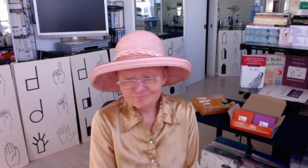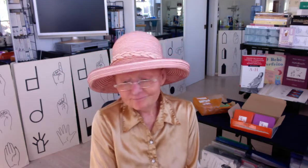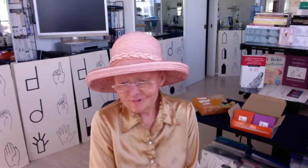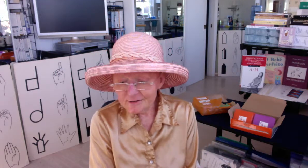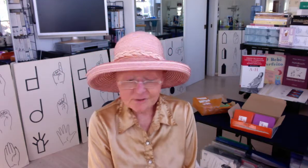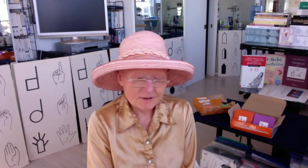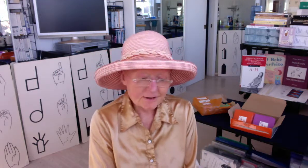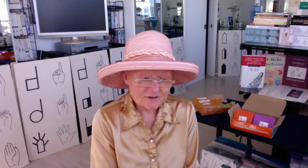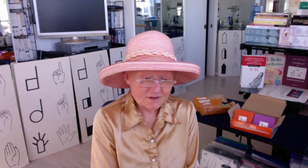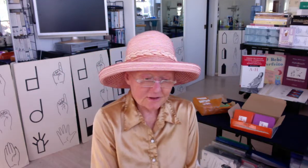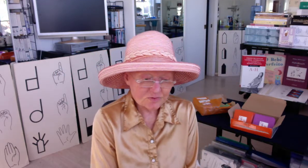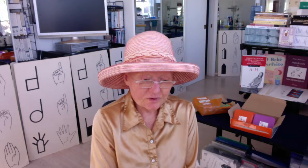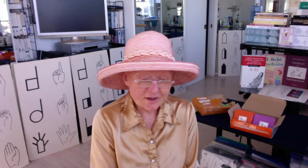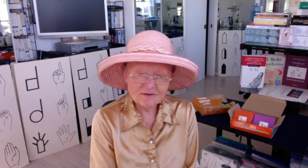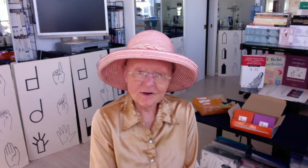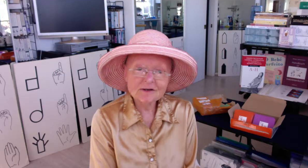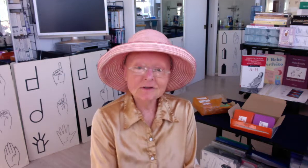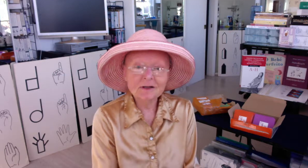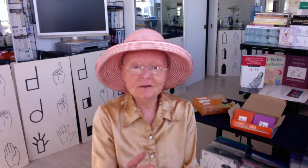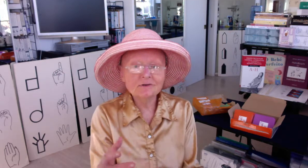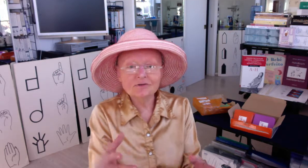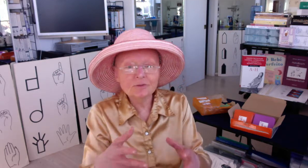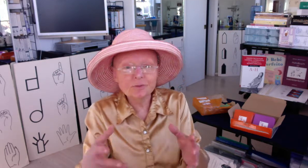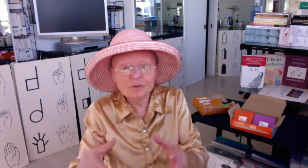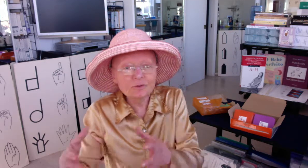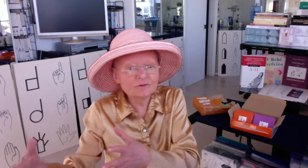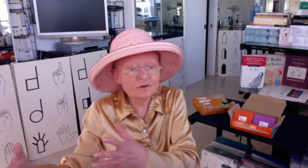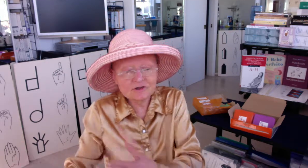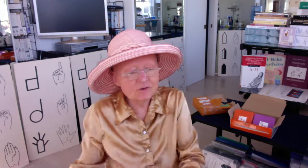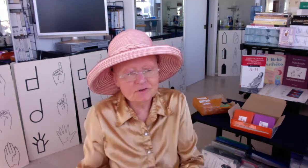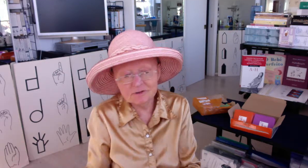Here in the United States were kind of isolated from the people in French, Switzerland